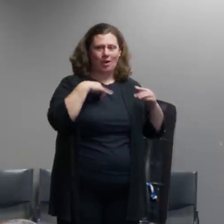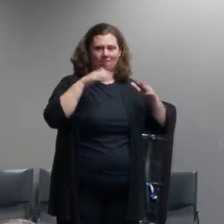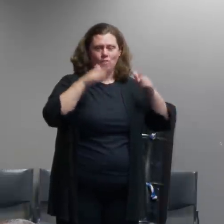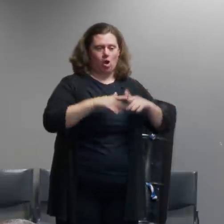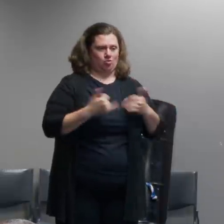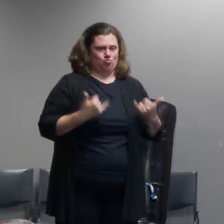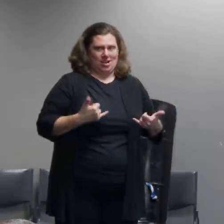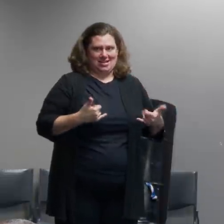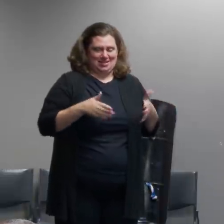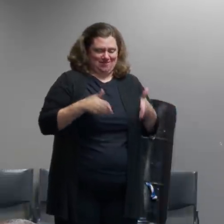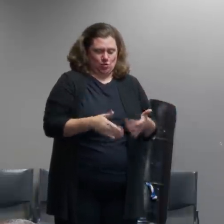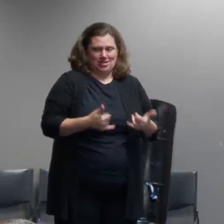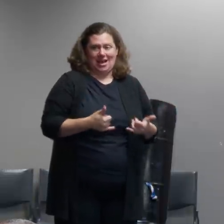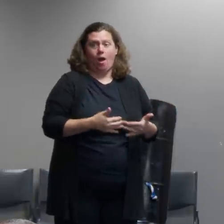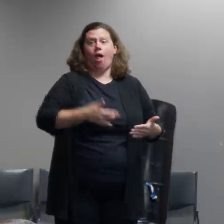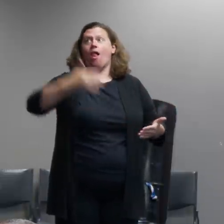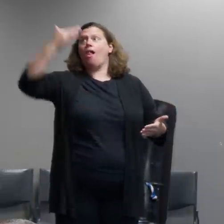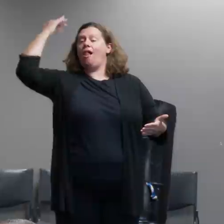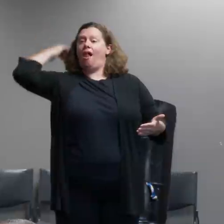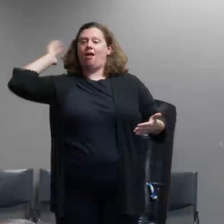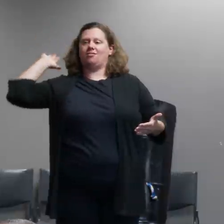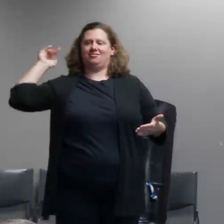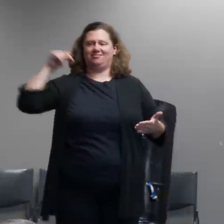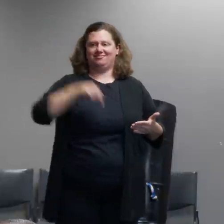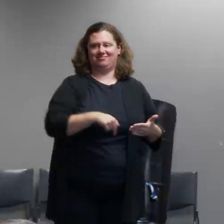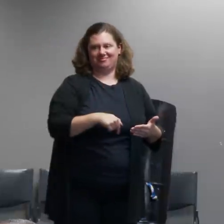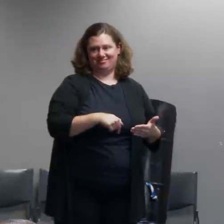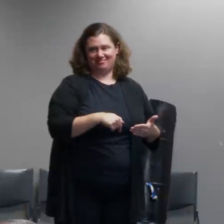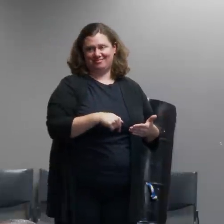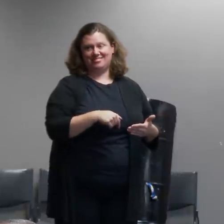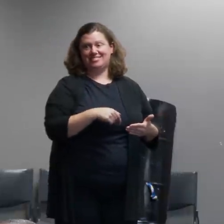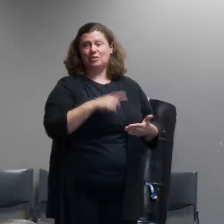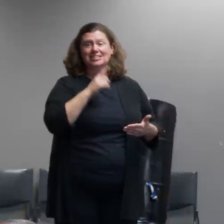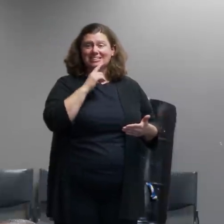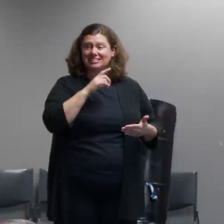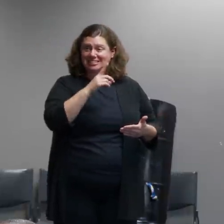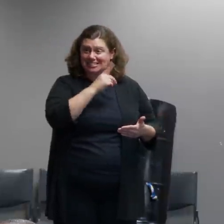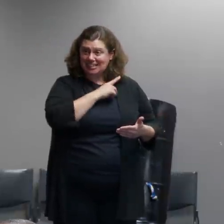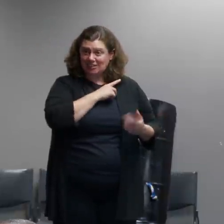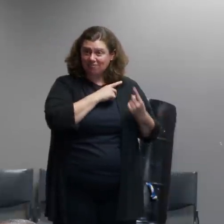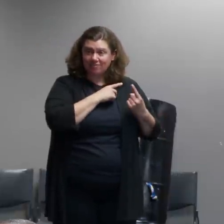detectives we're seeing issues with patrol call response first